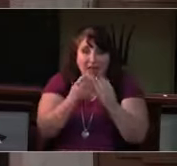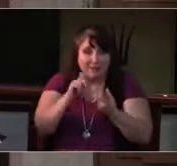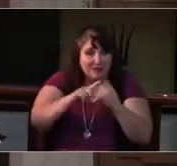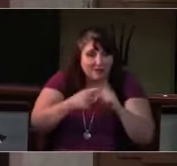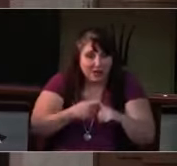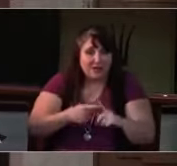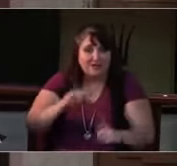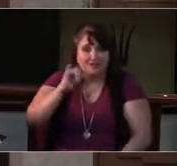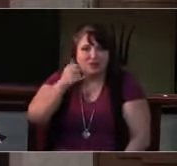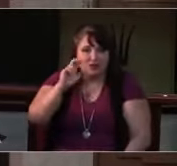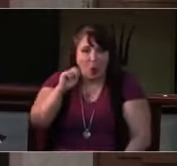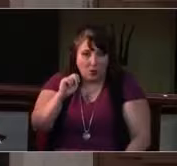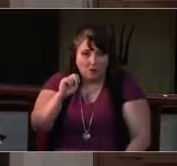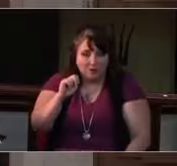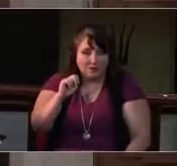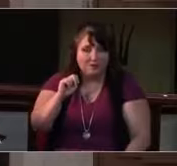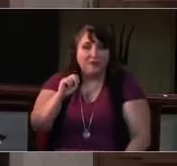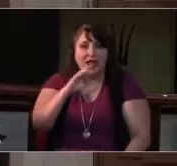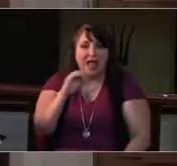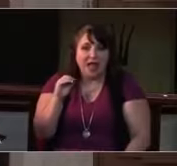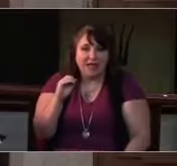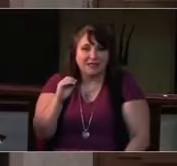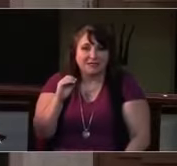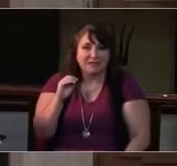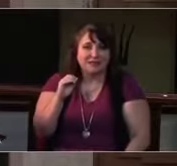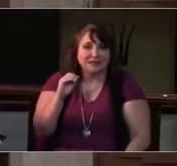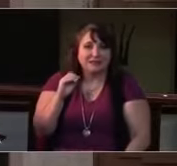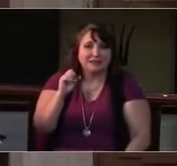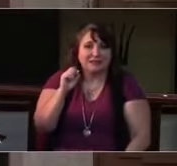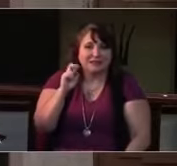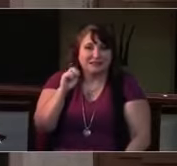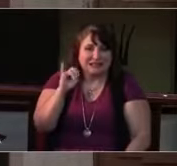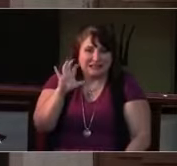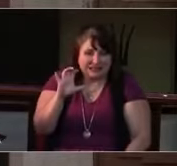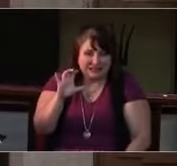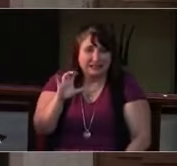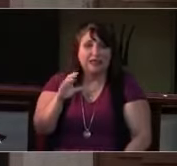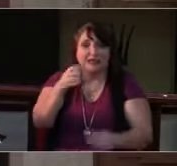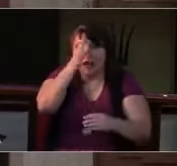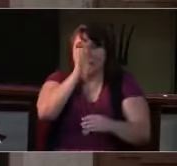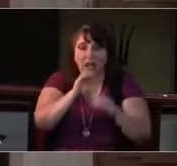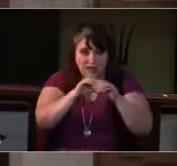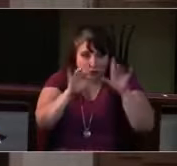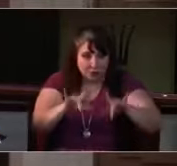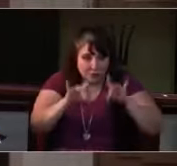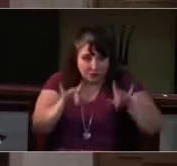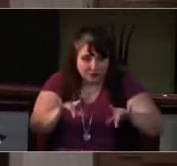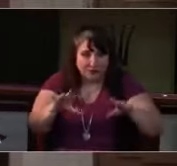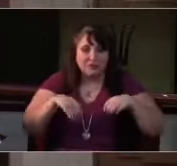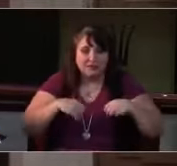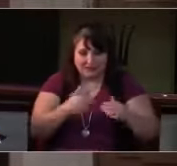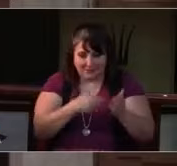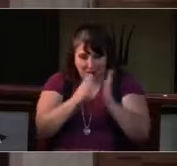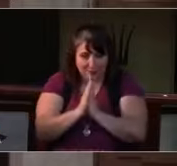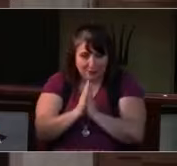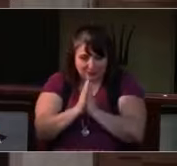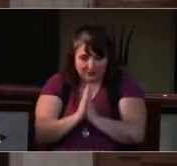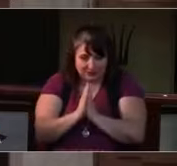Jimmy, Dominick, Julie, Devon, Ginger, Ann,